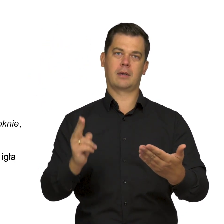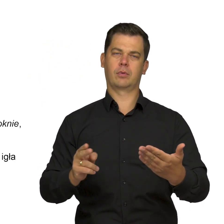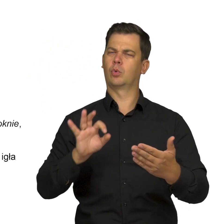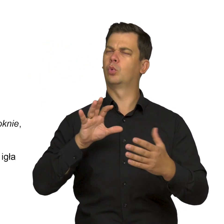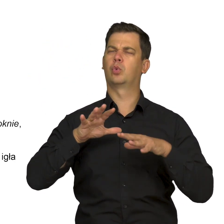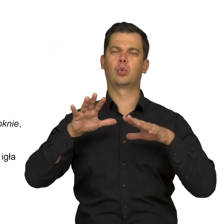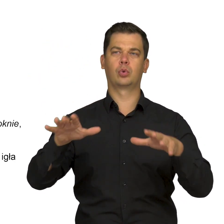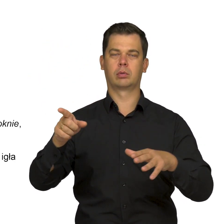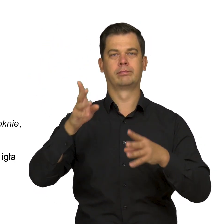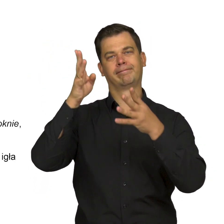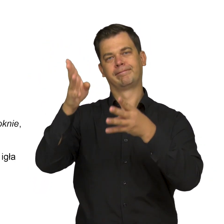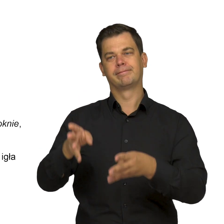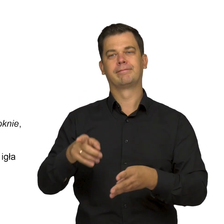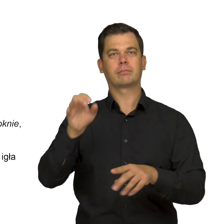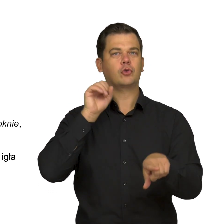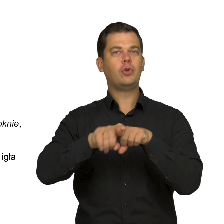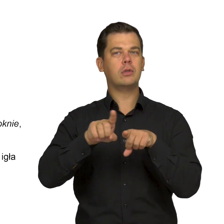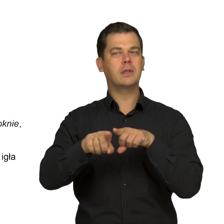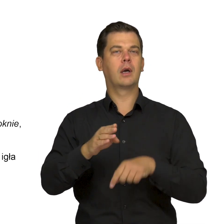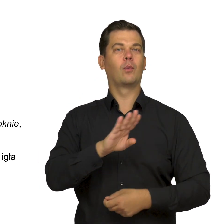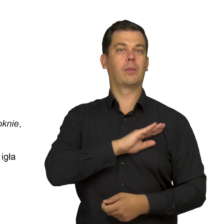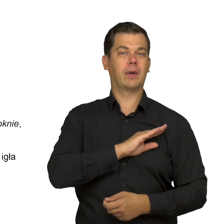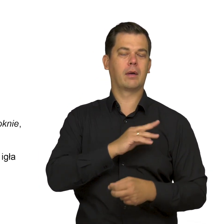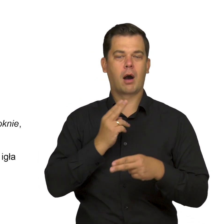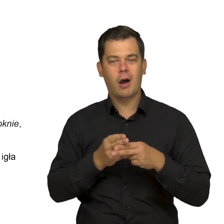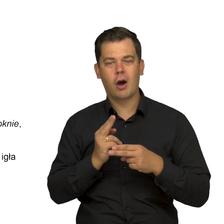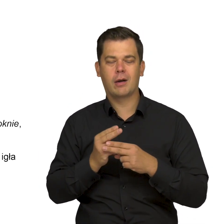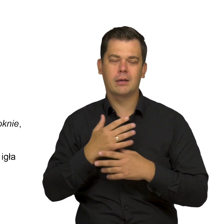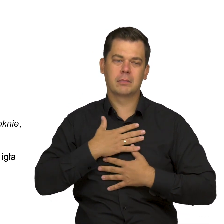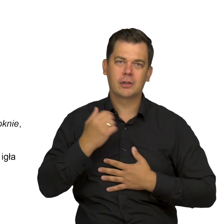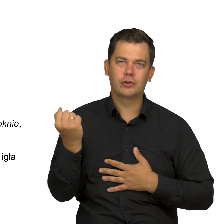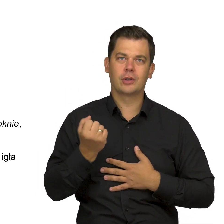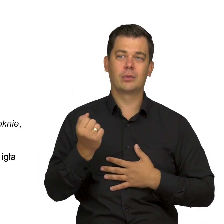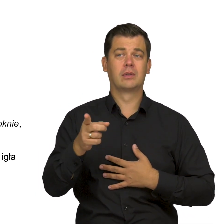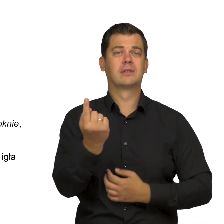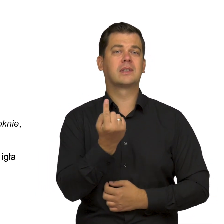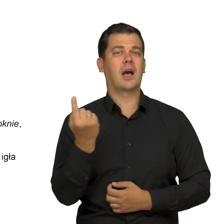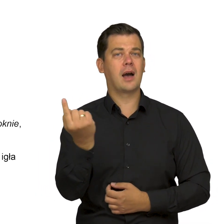The dying, sickly, lonely child,